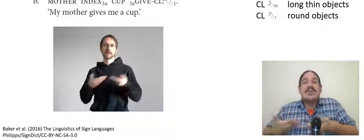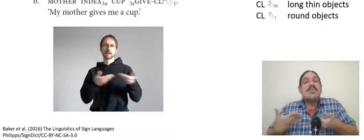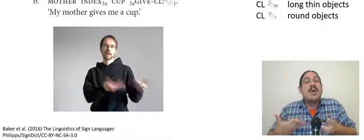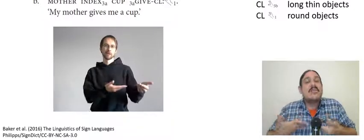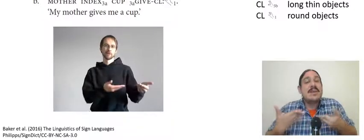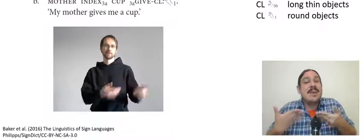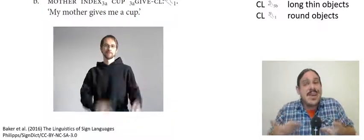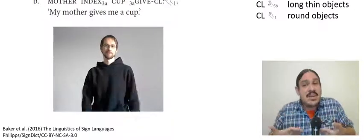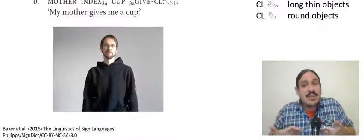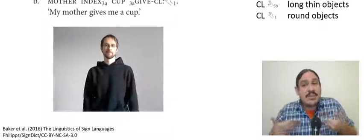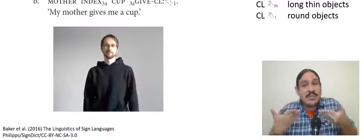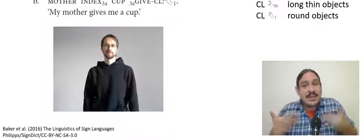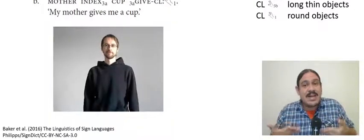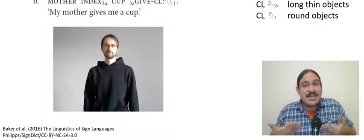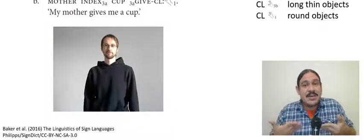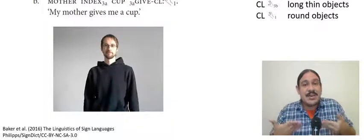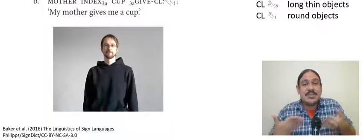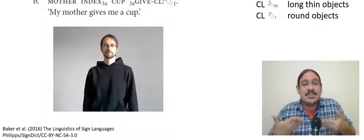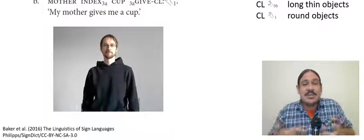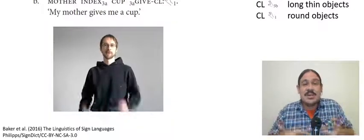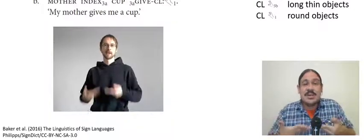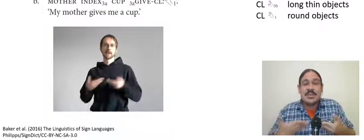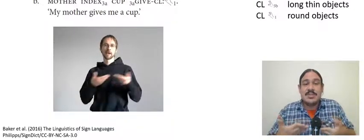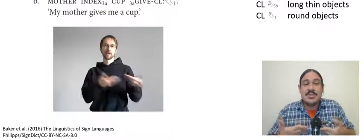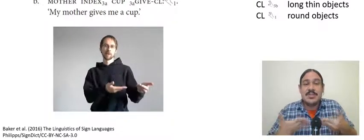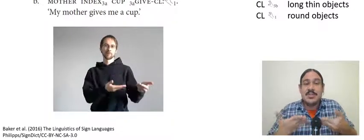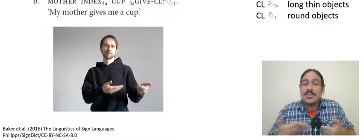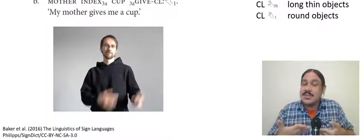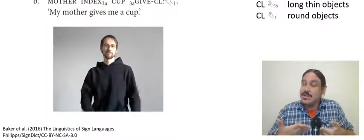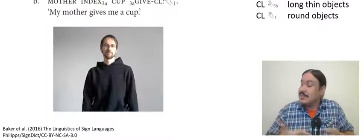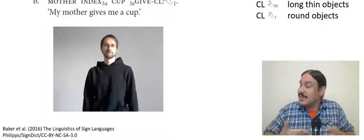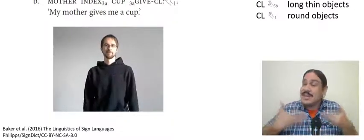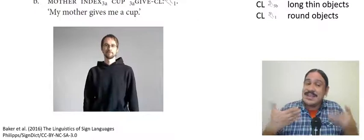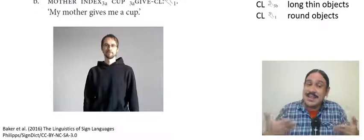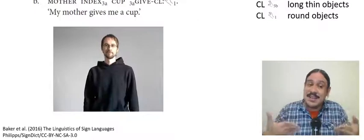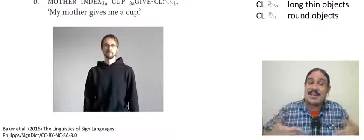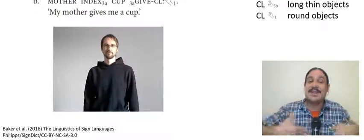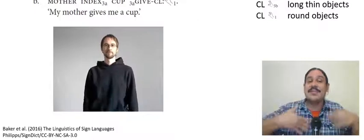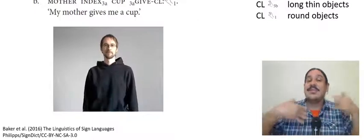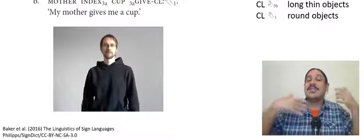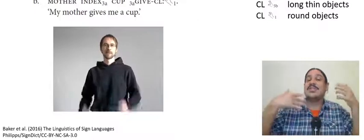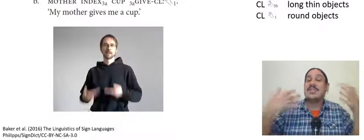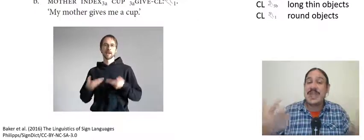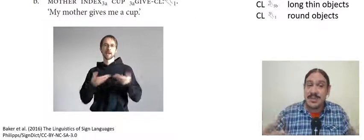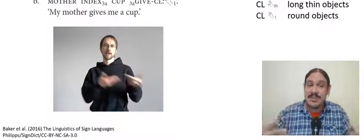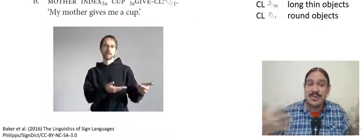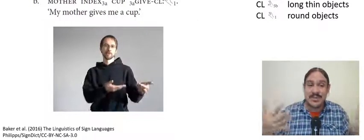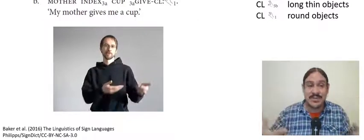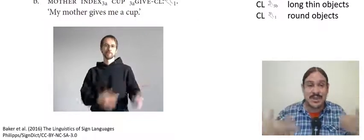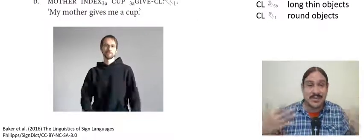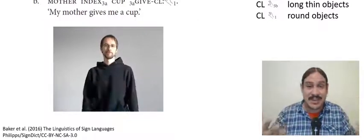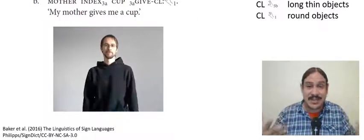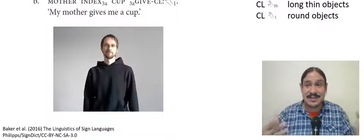this is the giving of a long thin object with your fingers like this it's the